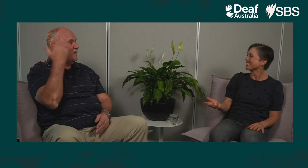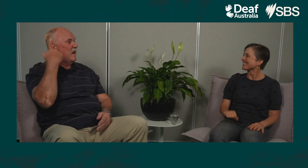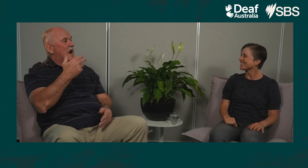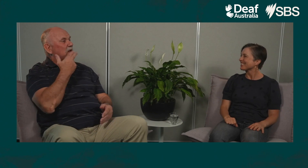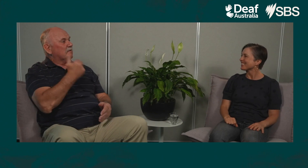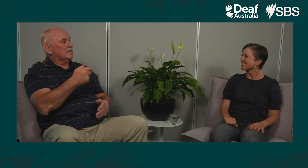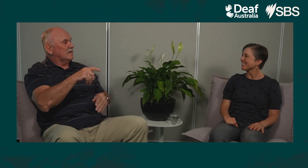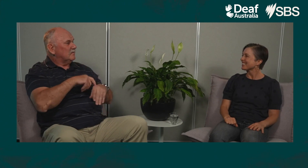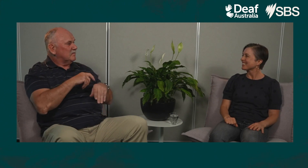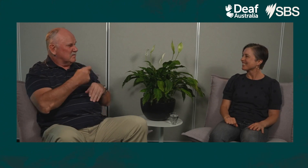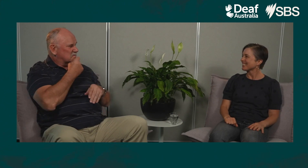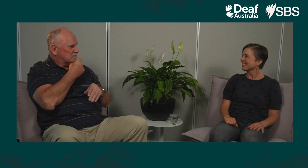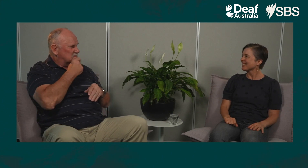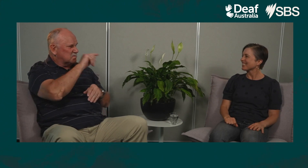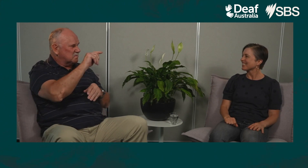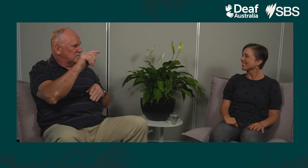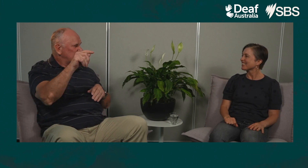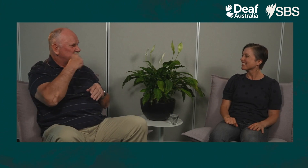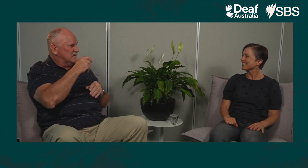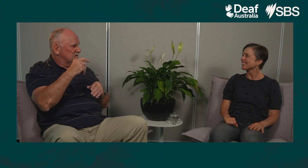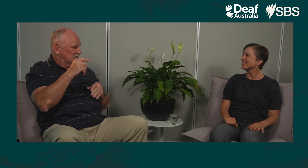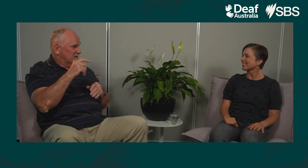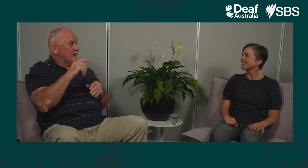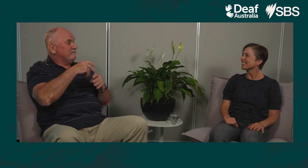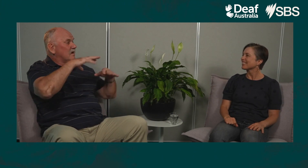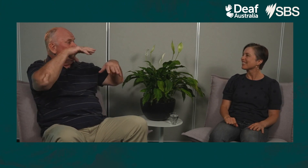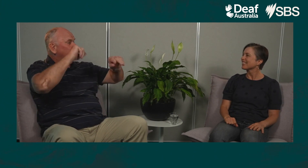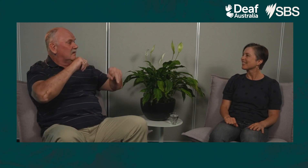It's kind of interesting because not everybody had access to power back then.